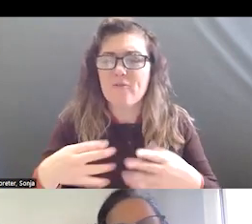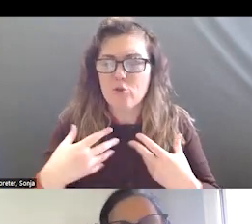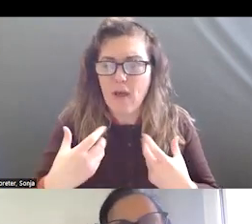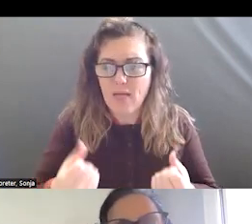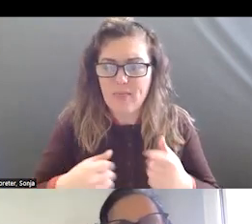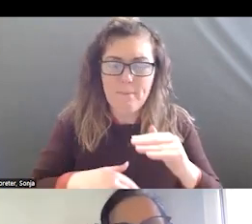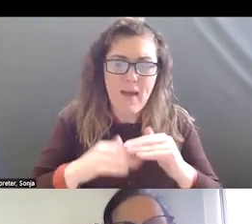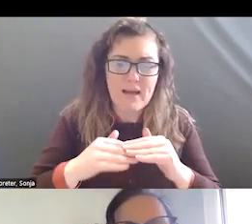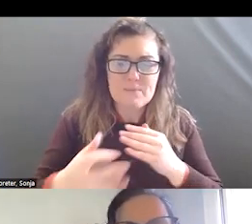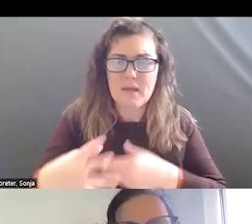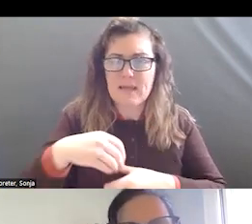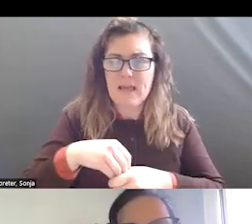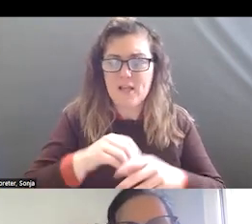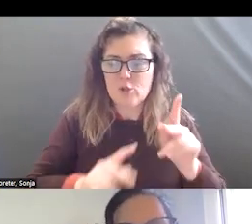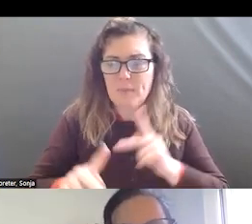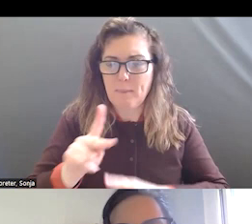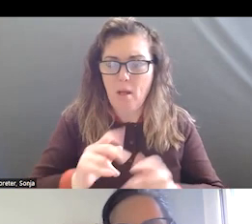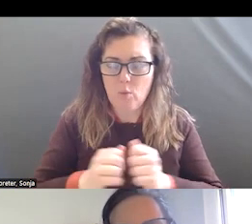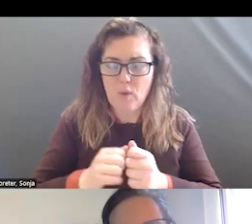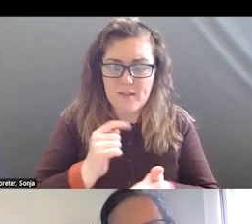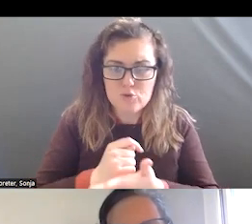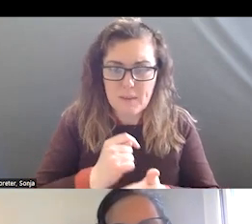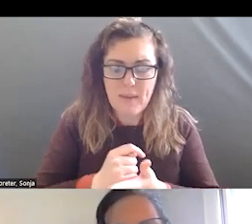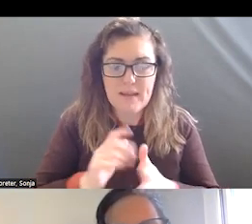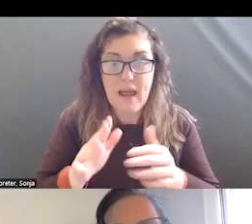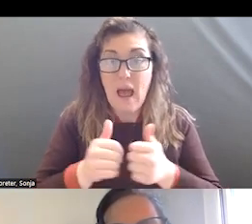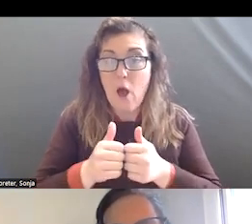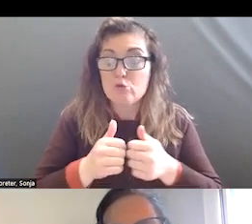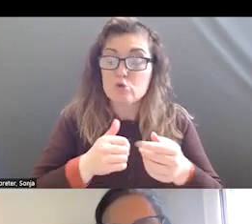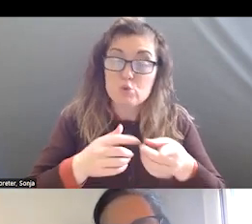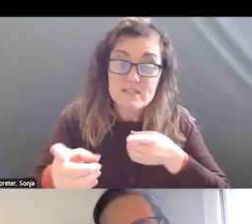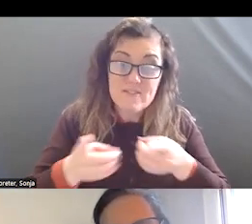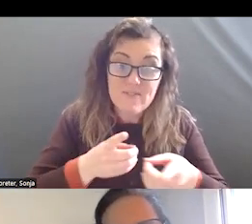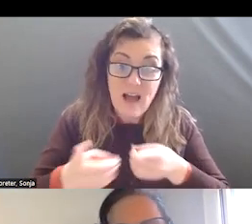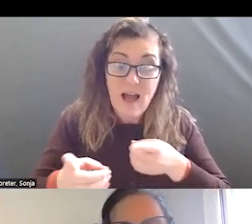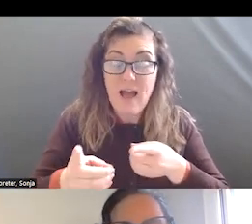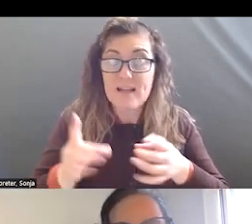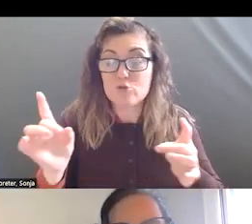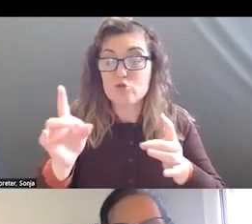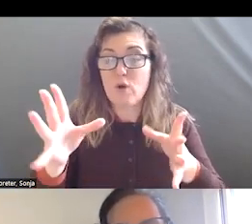TREATMENT AND HOW WE DEFINE CRISIS SO WE CAN GET AHEAD OF THE